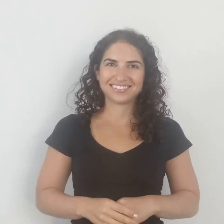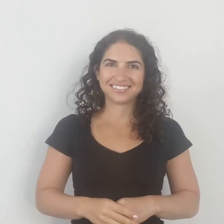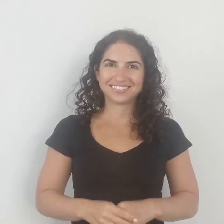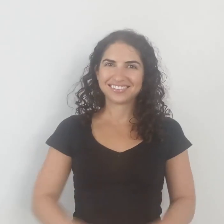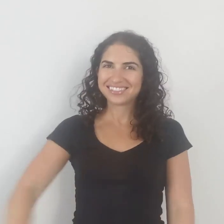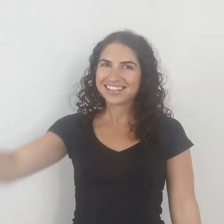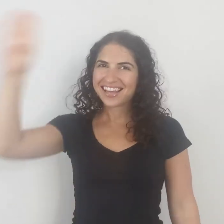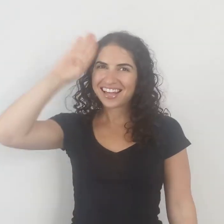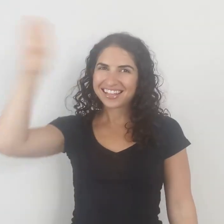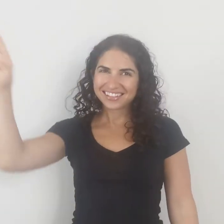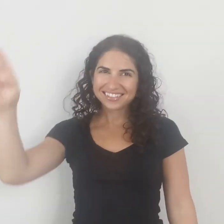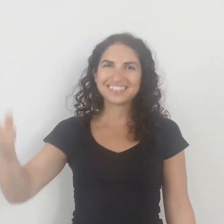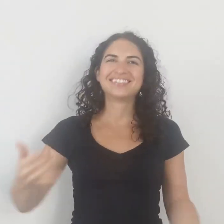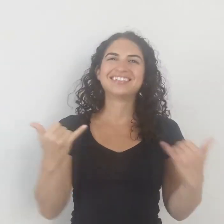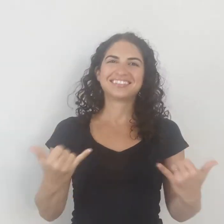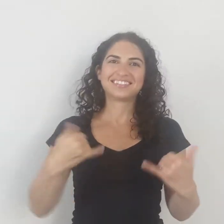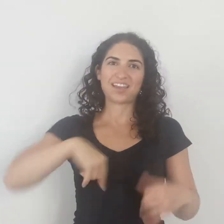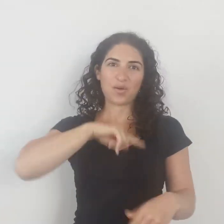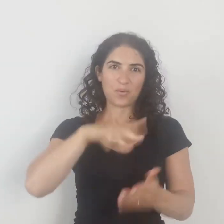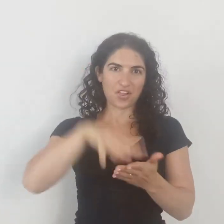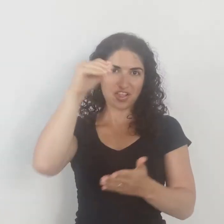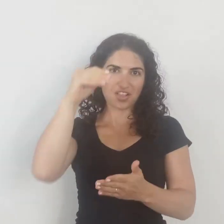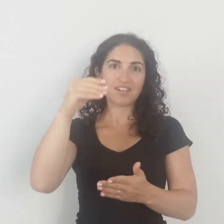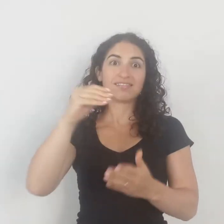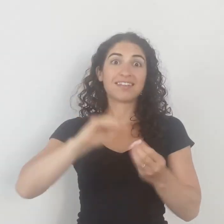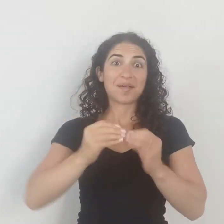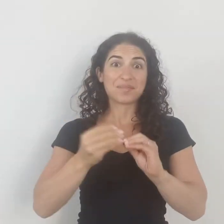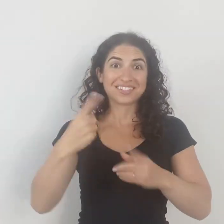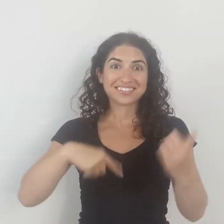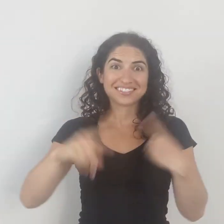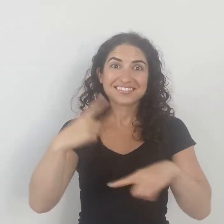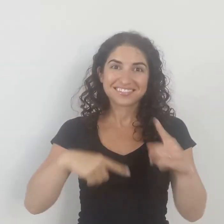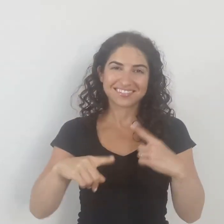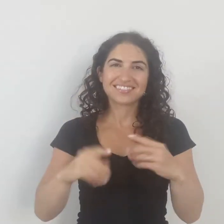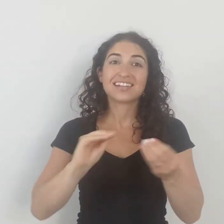Hello, today we are learning number signs.